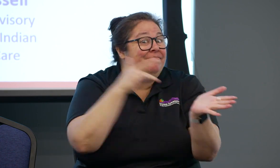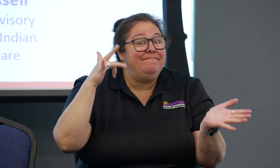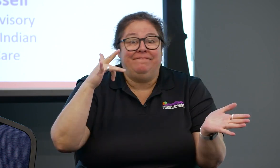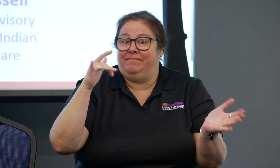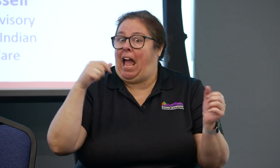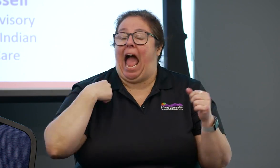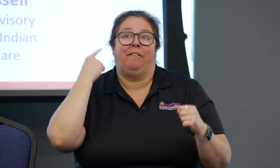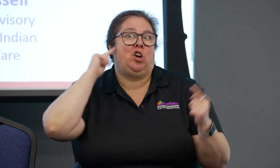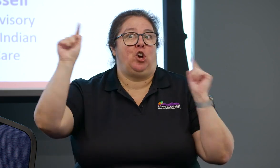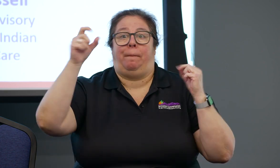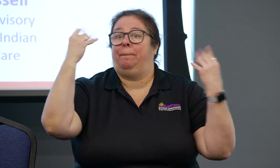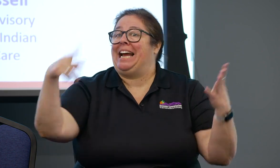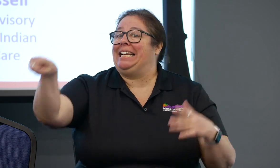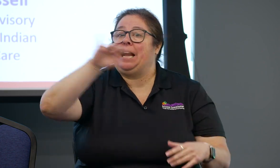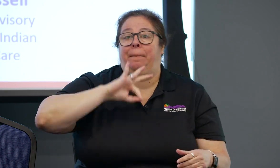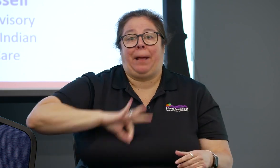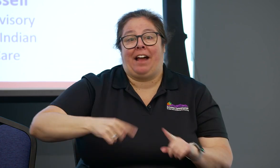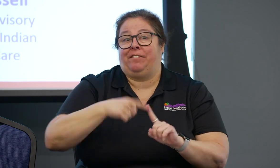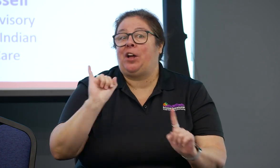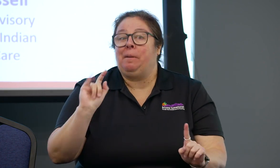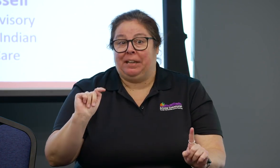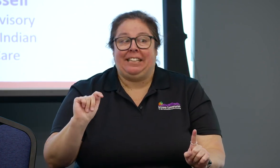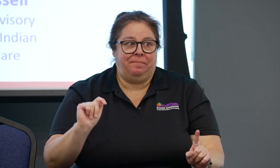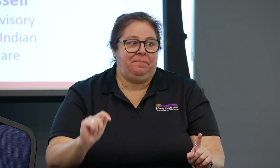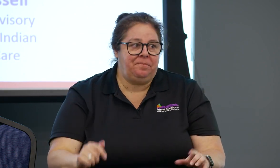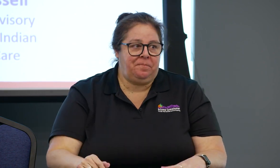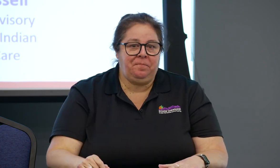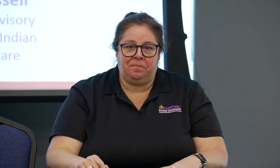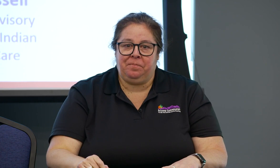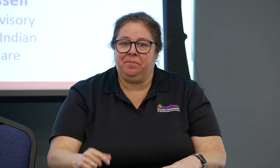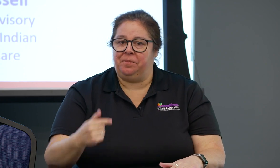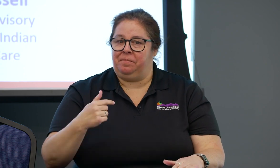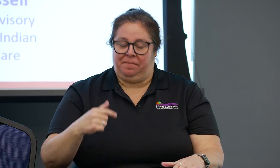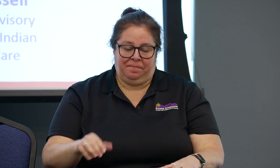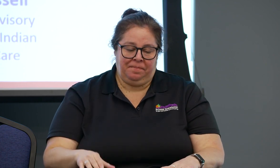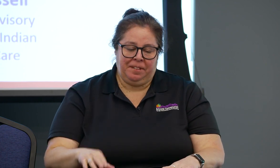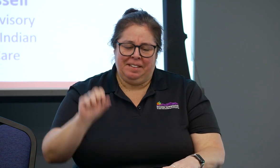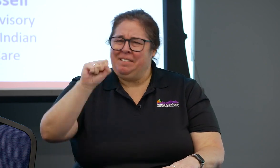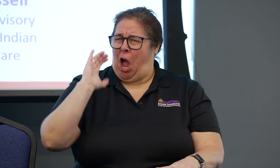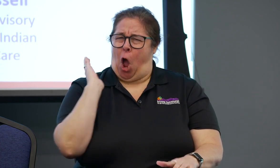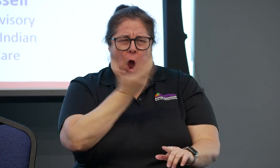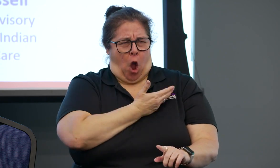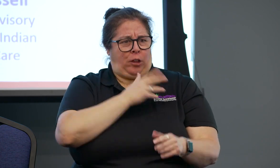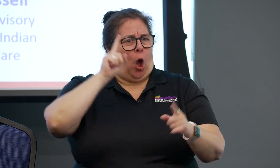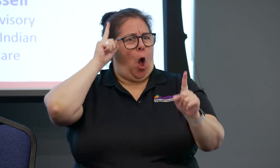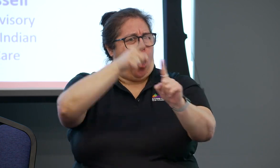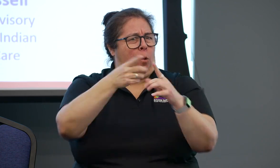for any question having to do with people with hearing loss. Not only can we provide that free training